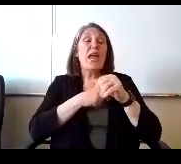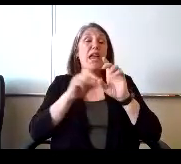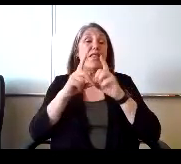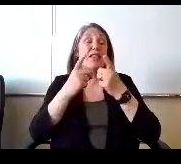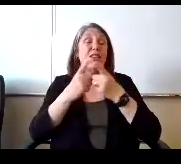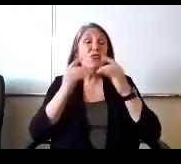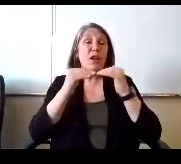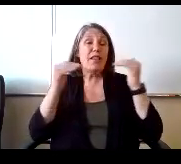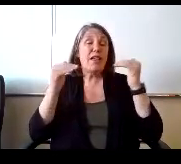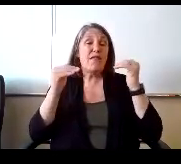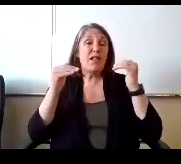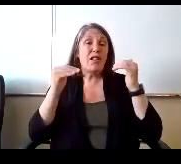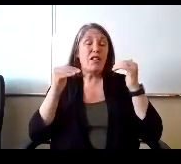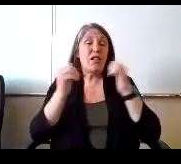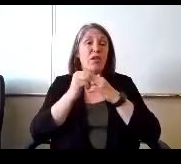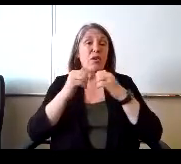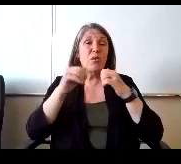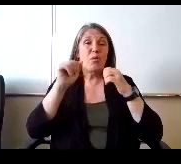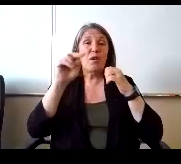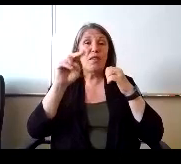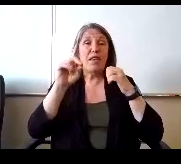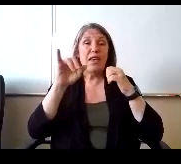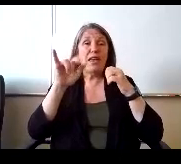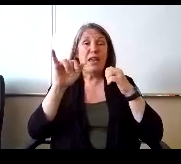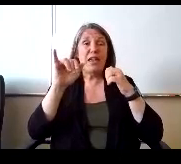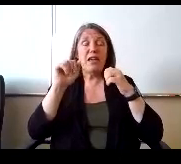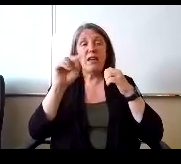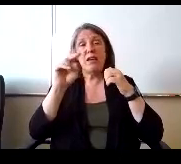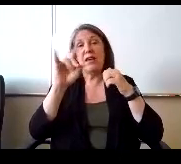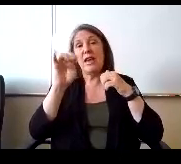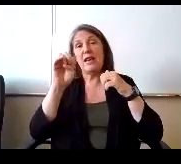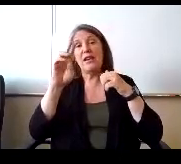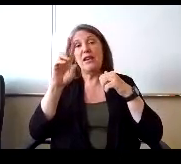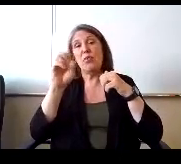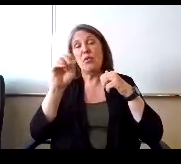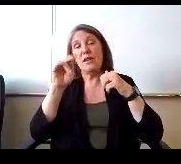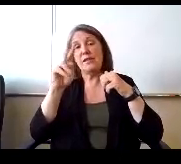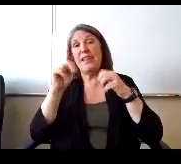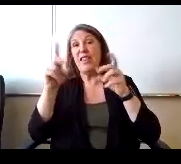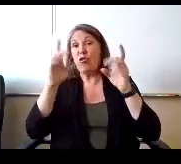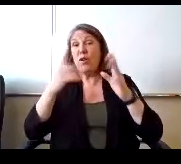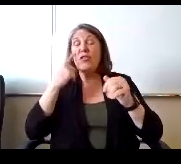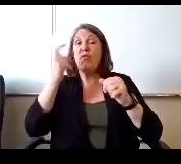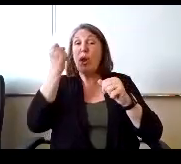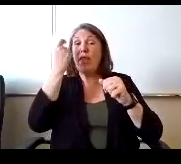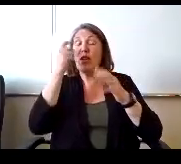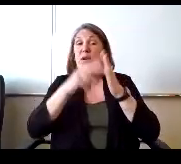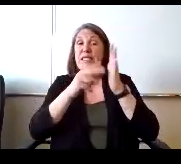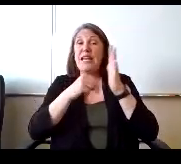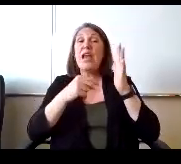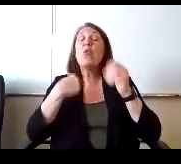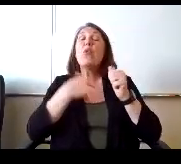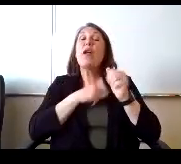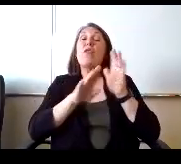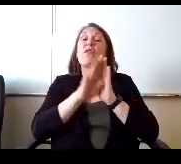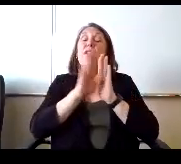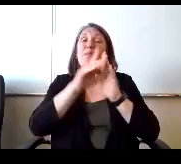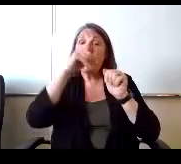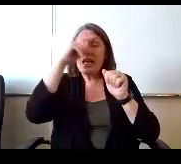under our leadership of Miss Sandy Ruskin, our Director for Literacy are developing a summer reading clinic and we're going to offer 2/3.